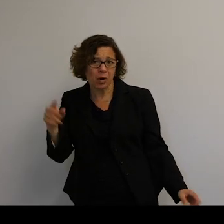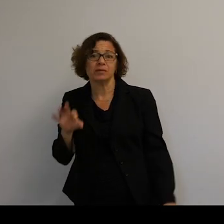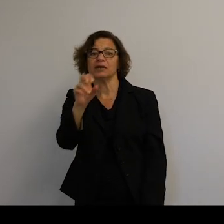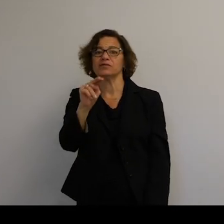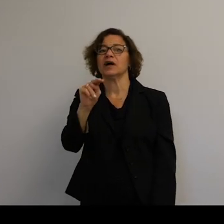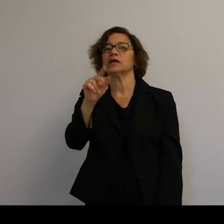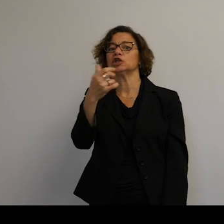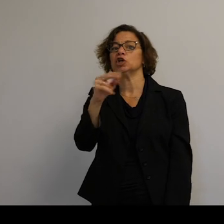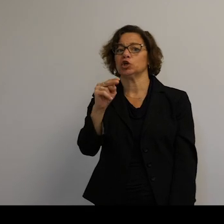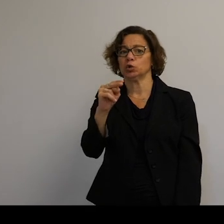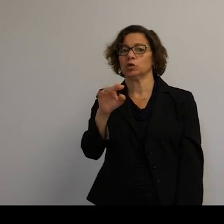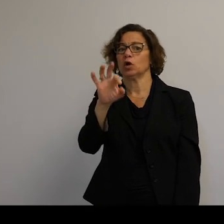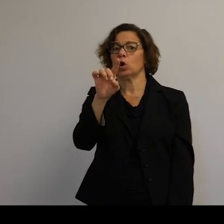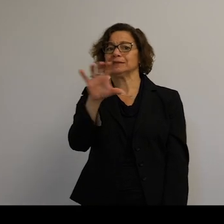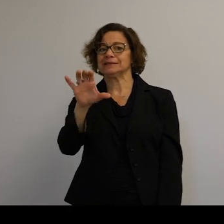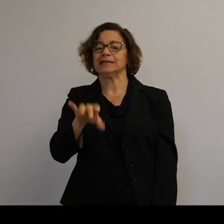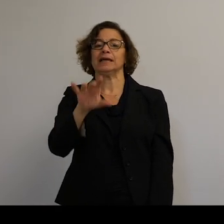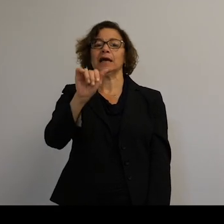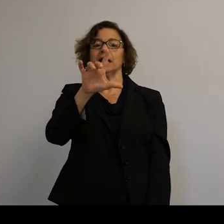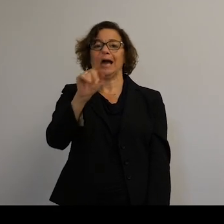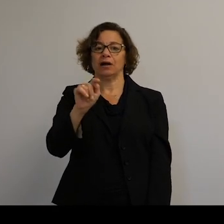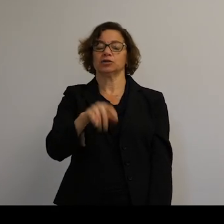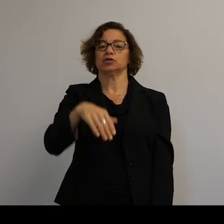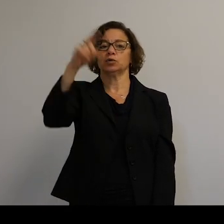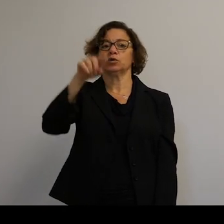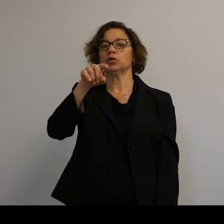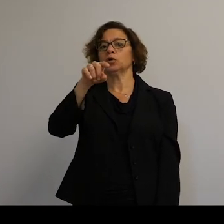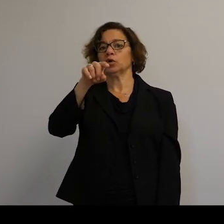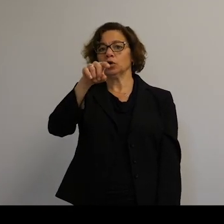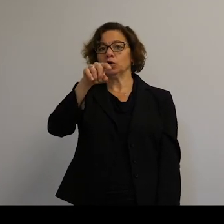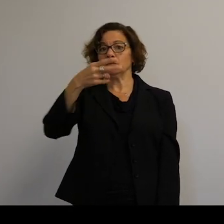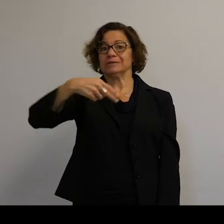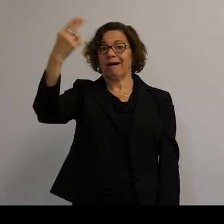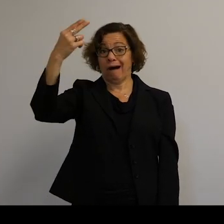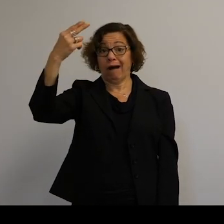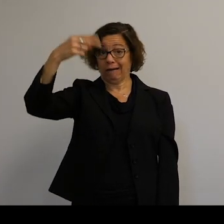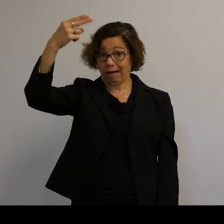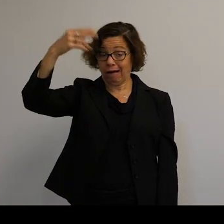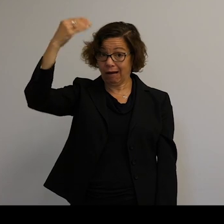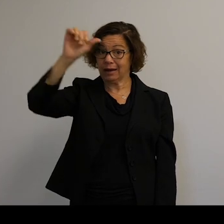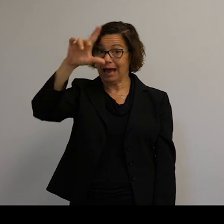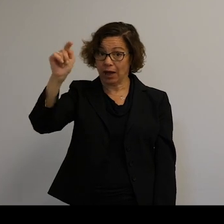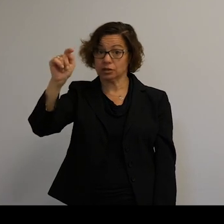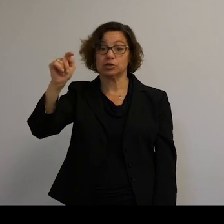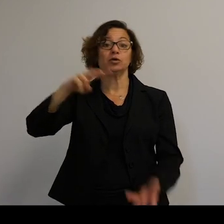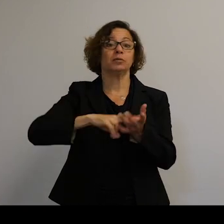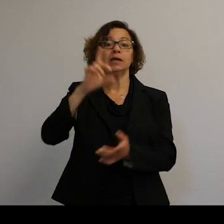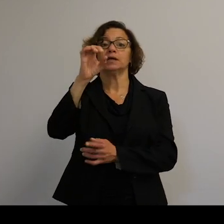was at an altitude about 800 kilometers, so quite high, which means a lot of the debris won't burn up very quickly.